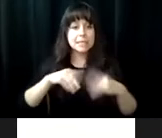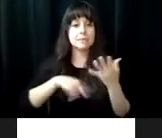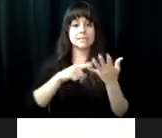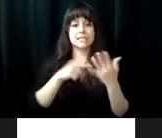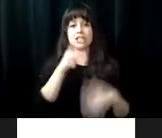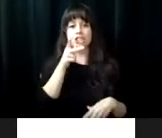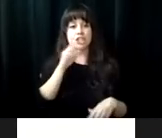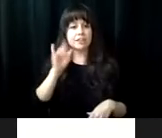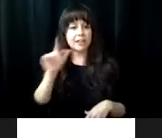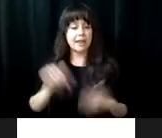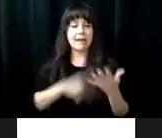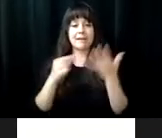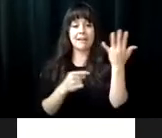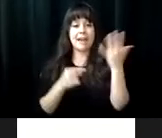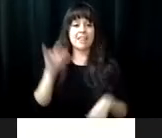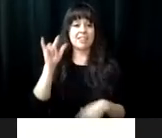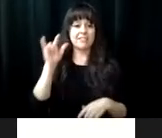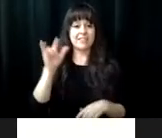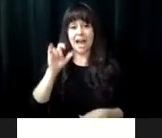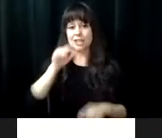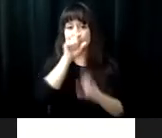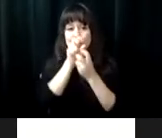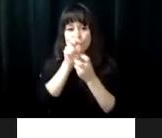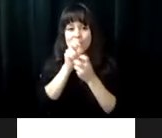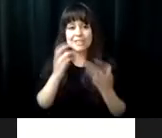botanical gardens, mostly architects, the Valentine museum